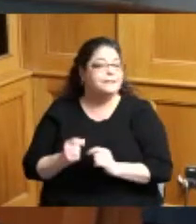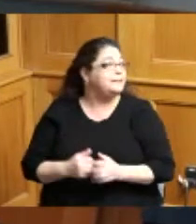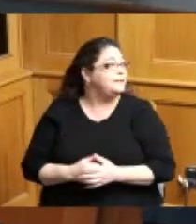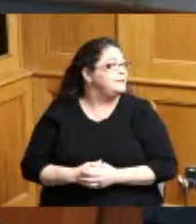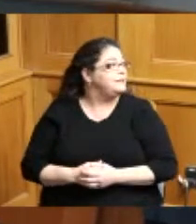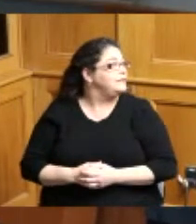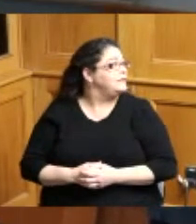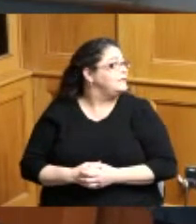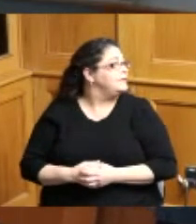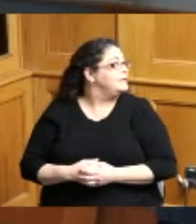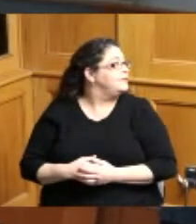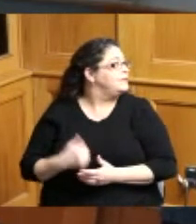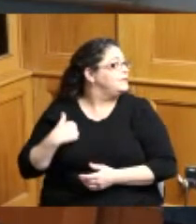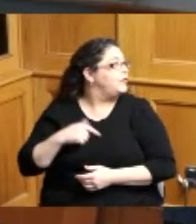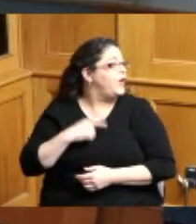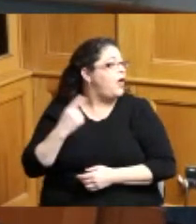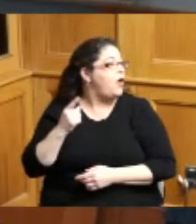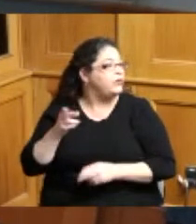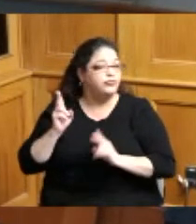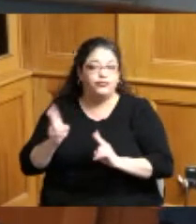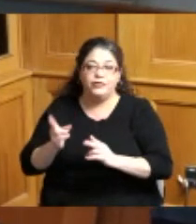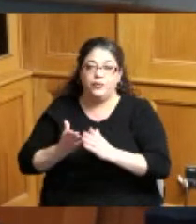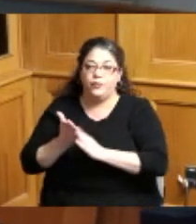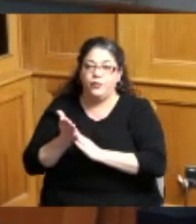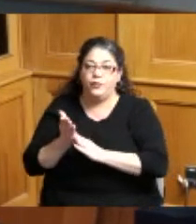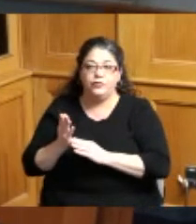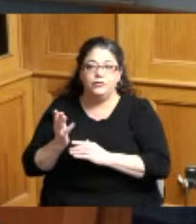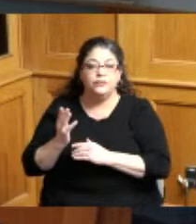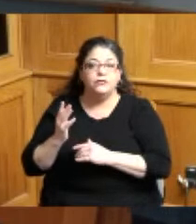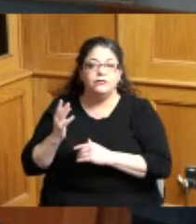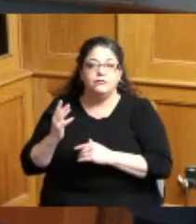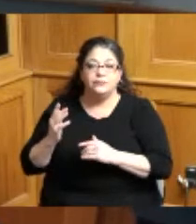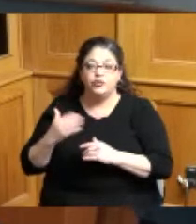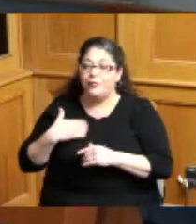rush I know we rush it through but it's too much bad stuff for the young people I want to give